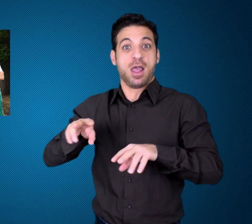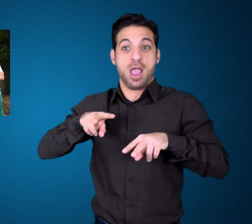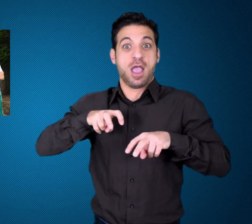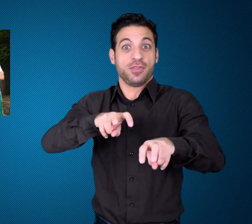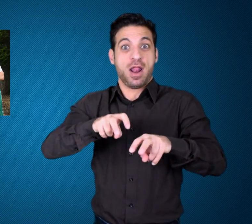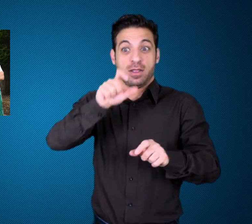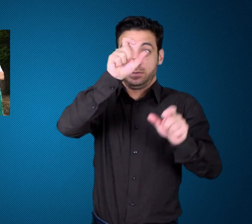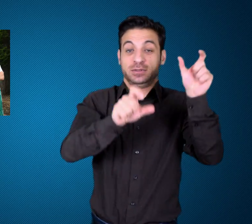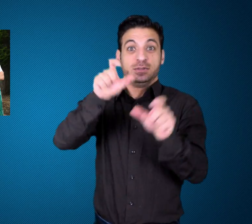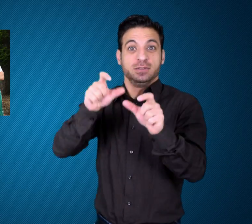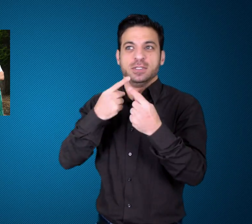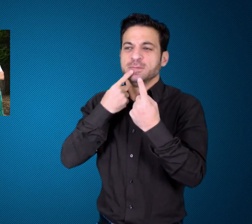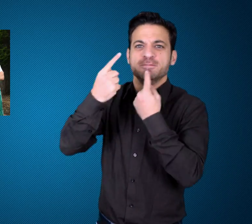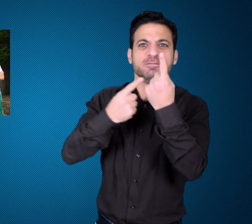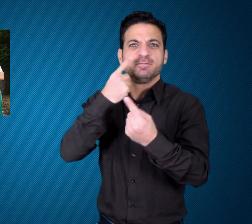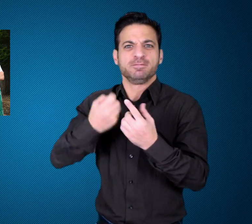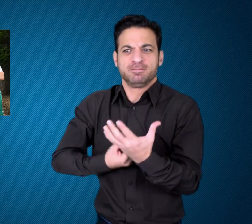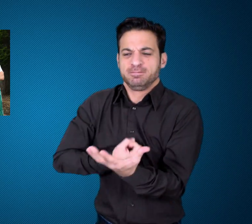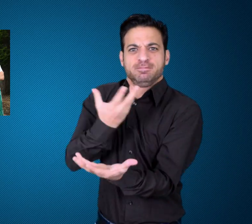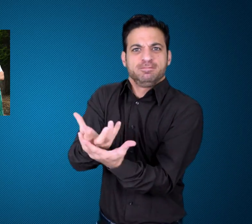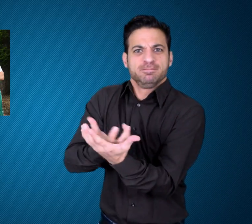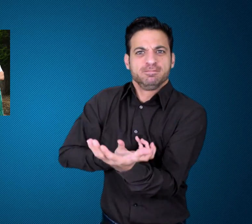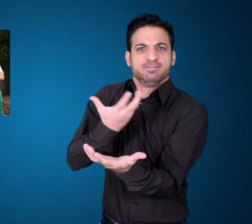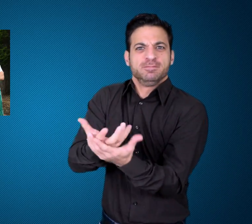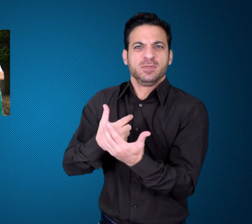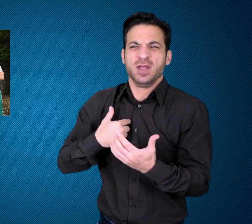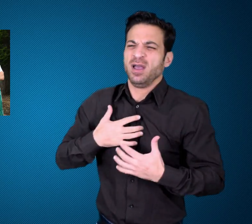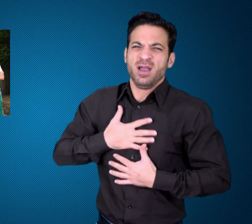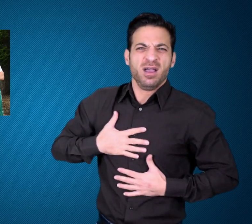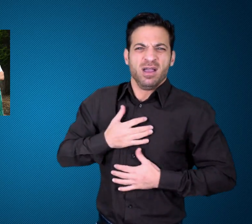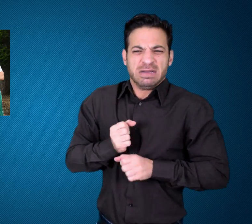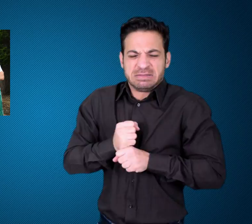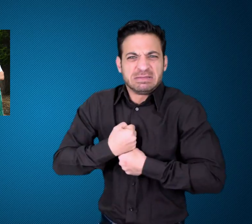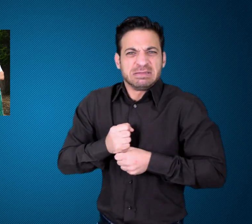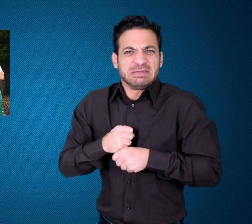Deaf Australian athletes are expressing